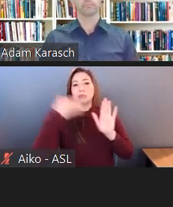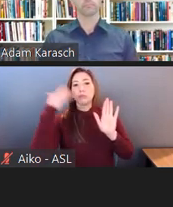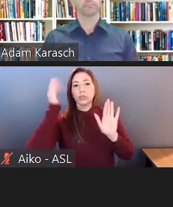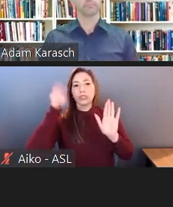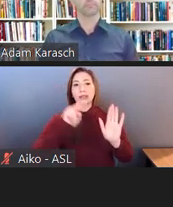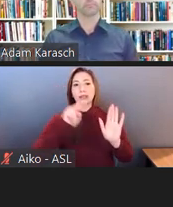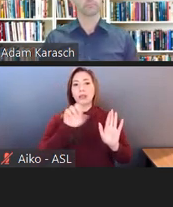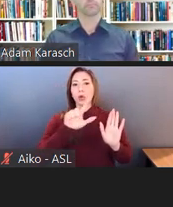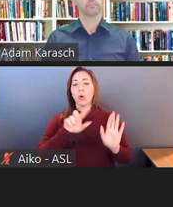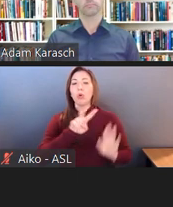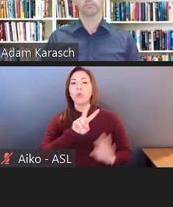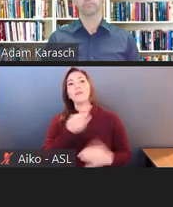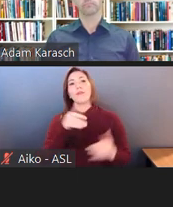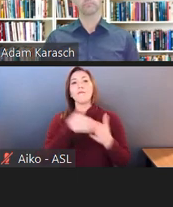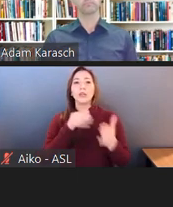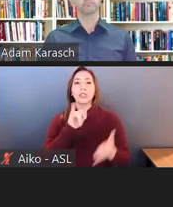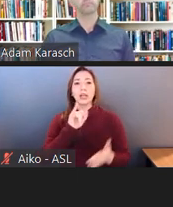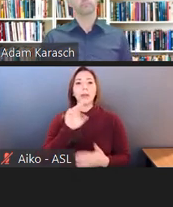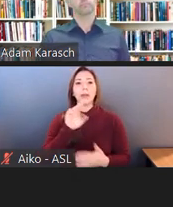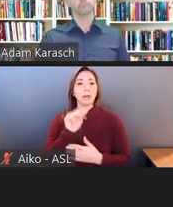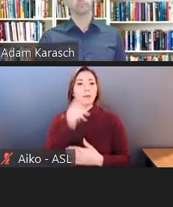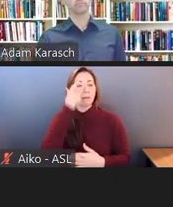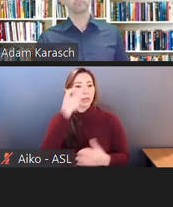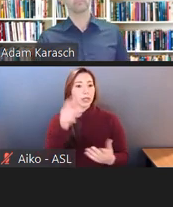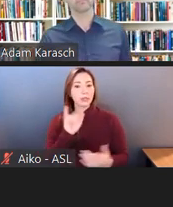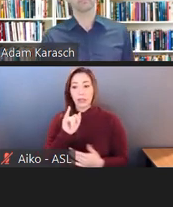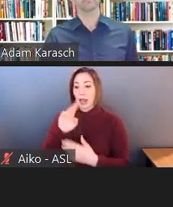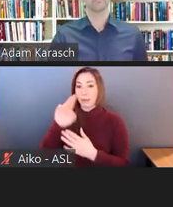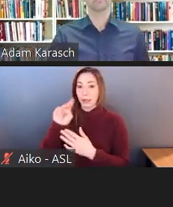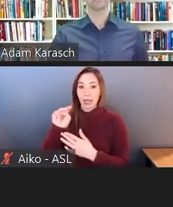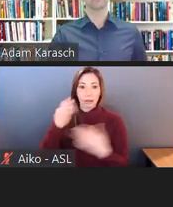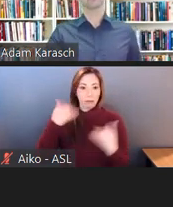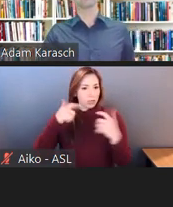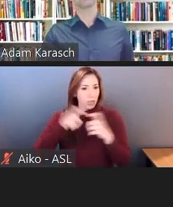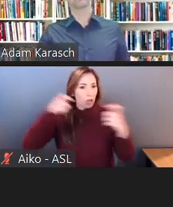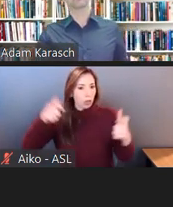the operations of the company, the cost of the accommodations--